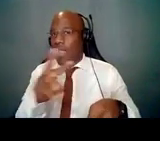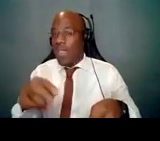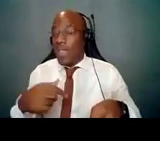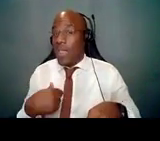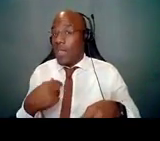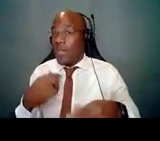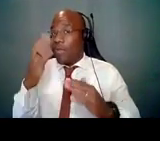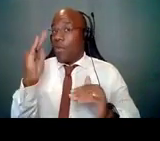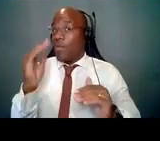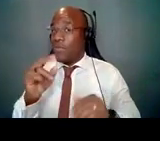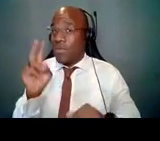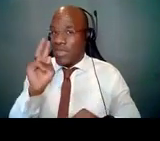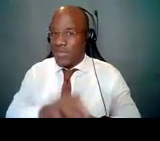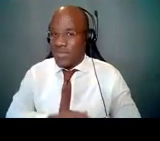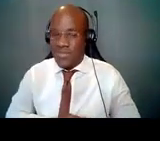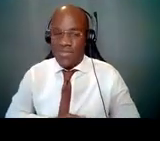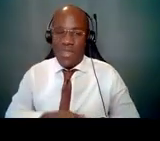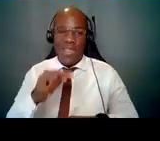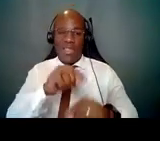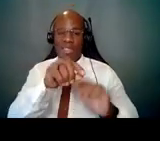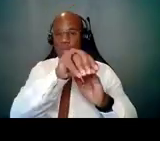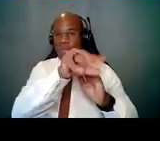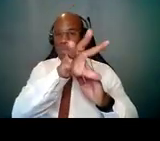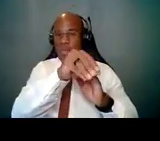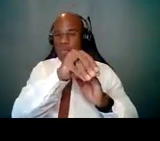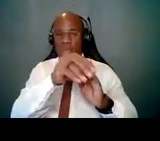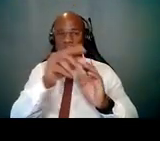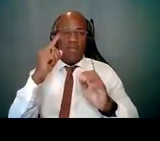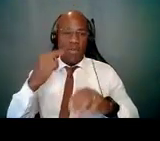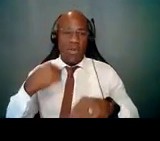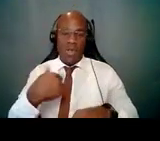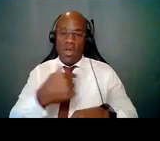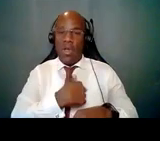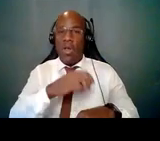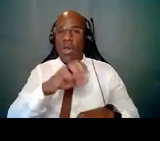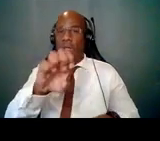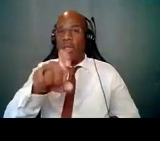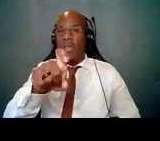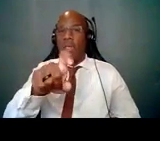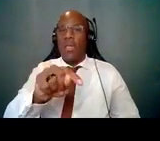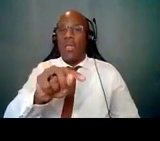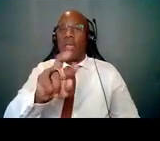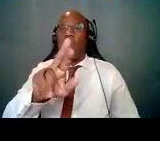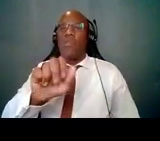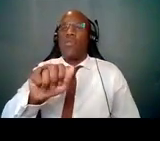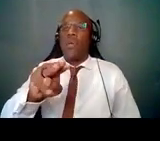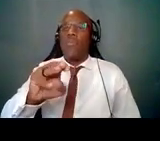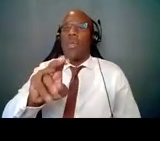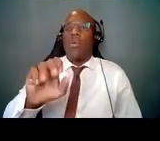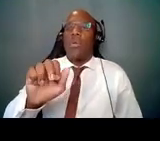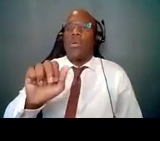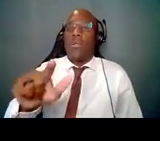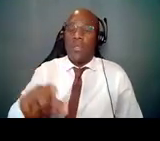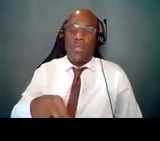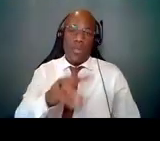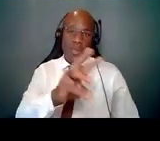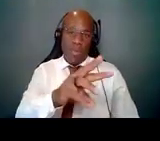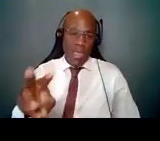of the NIH Extramural Diversity website. You've seen this presented during the NIH diversity programs portion of the webinar today,